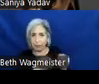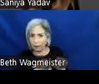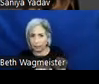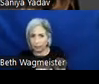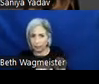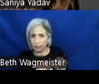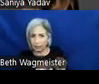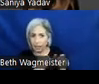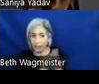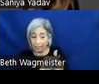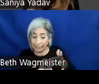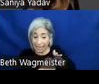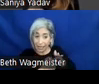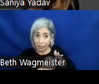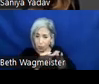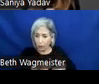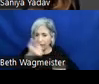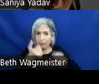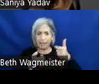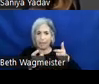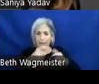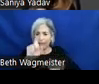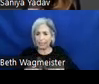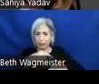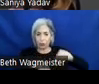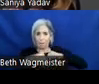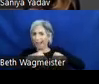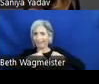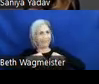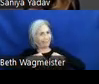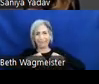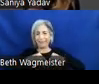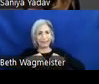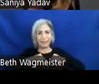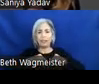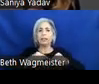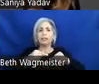very start, we eliminate the need to go back and remediate, changes can be made in one place and